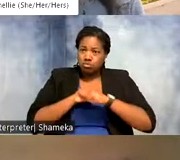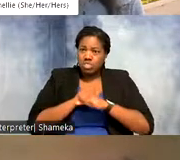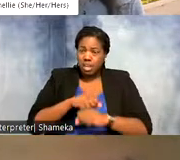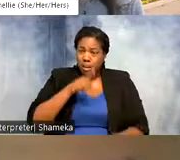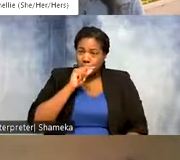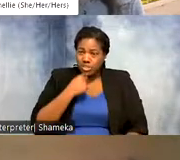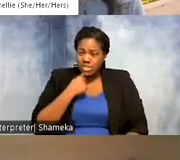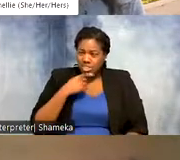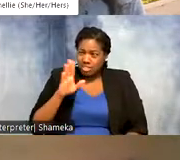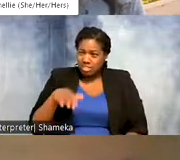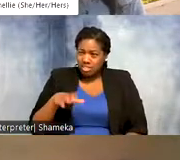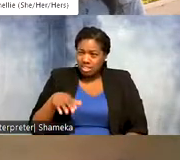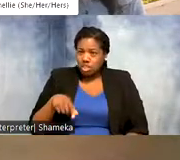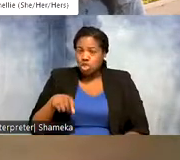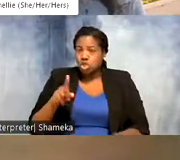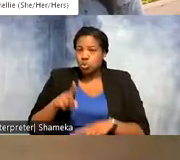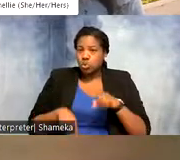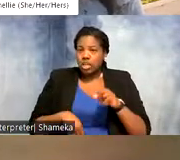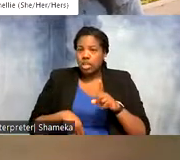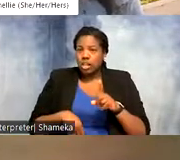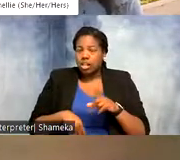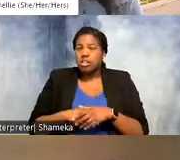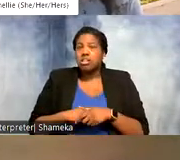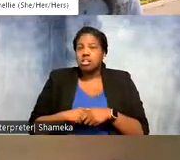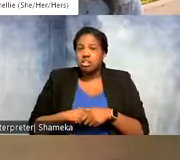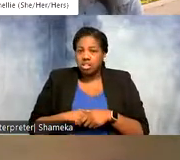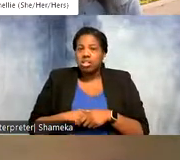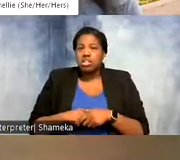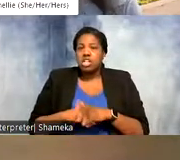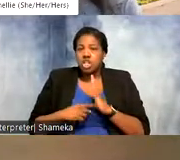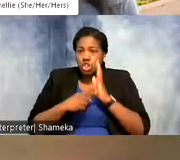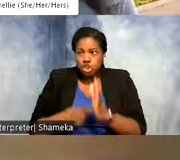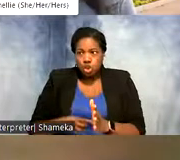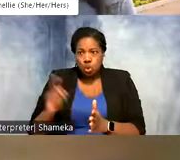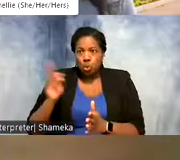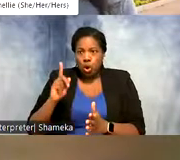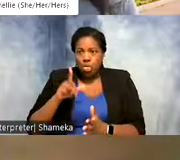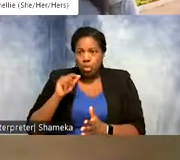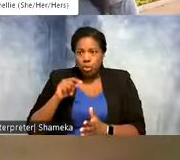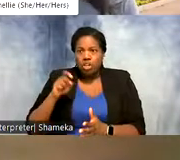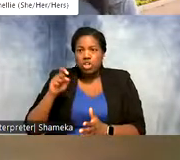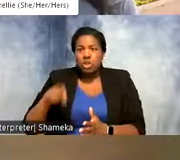"oh you you can't show exactly where this bird is, you need to give kind of a buffer around where